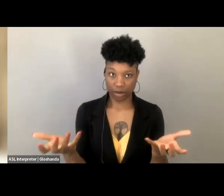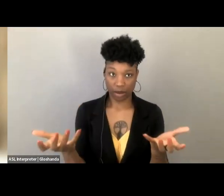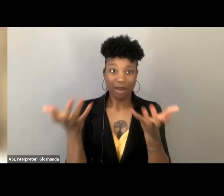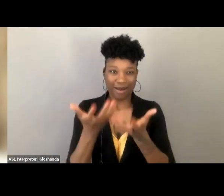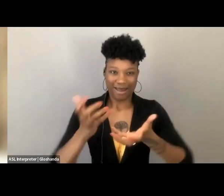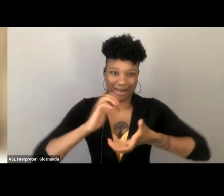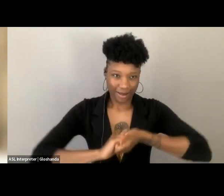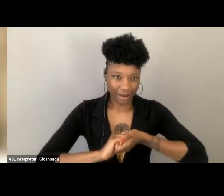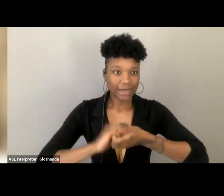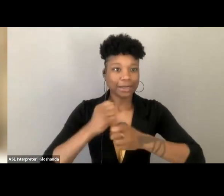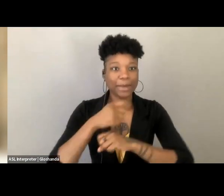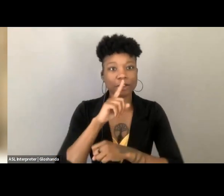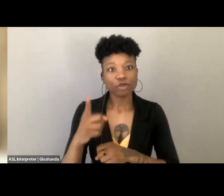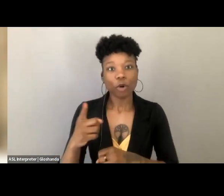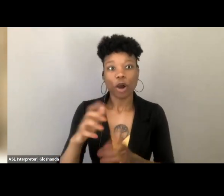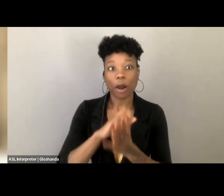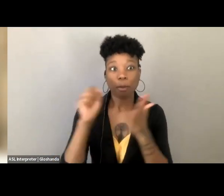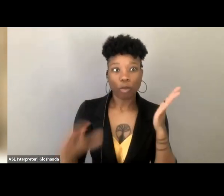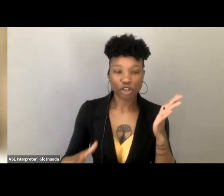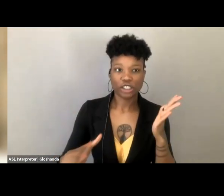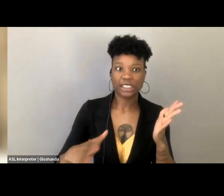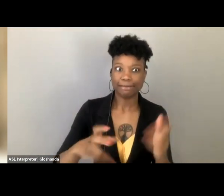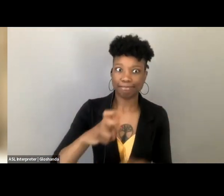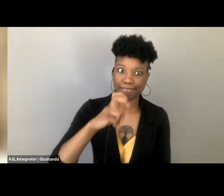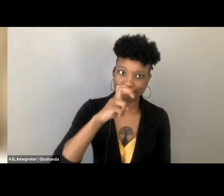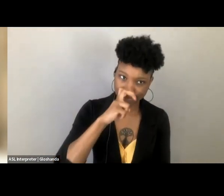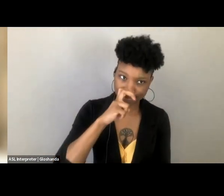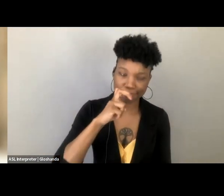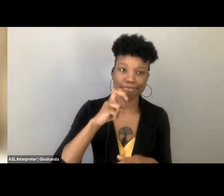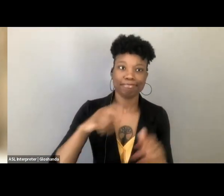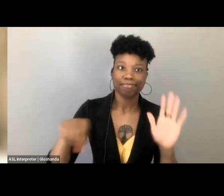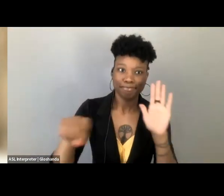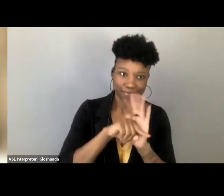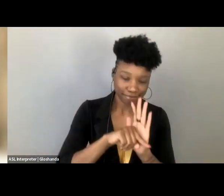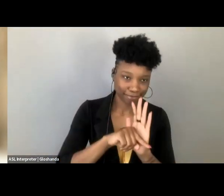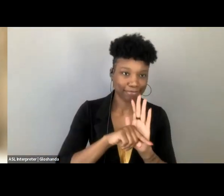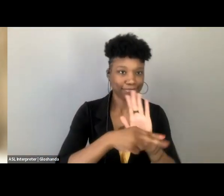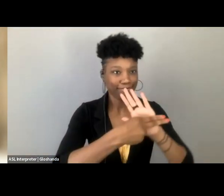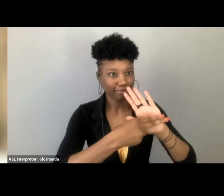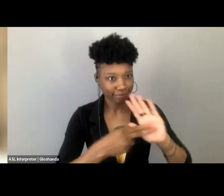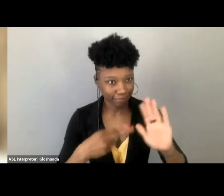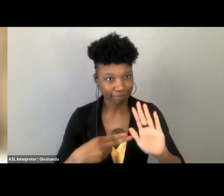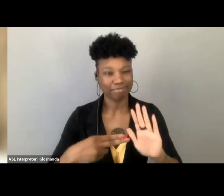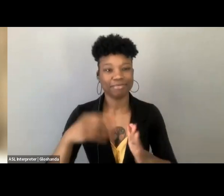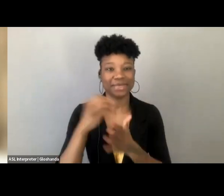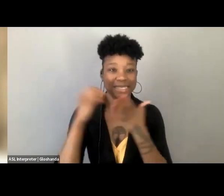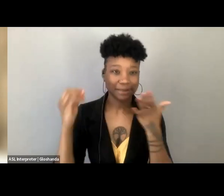to make abortion costly, stigmatized, more dangerous, and inaccessible for many.